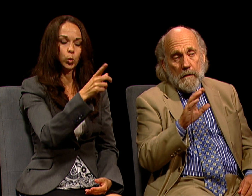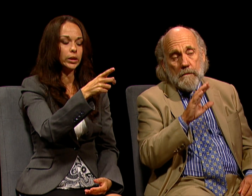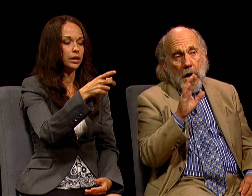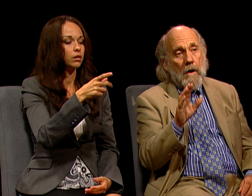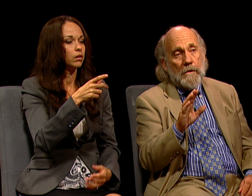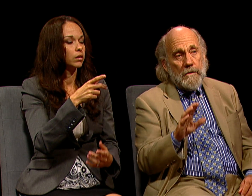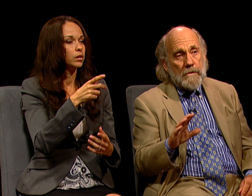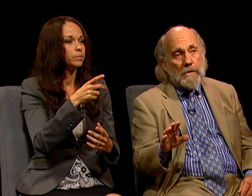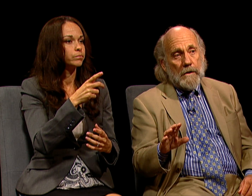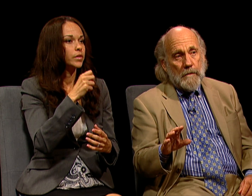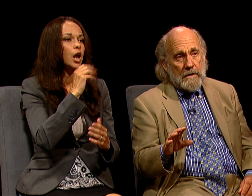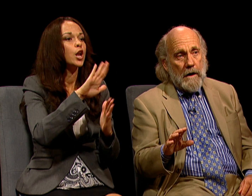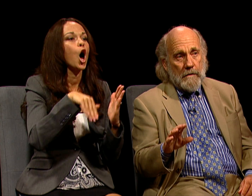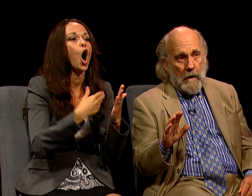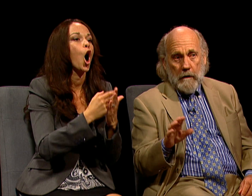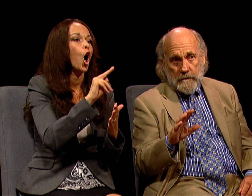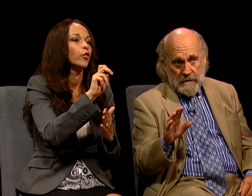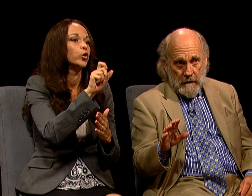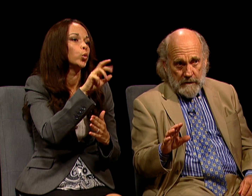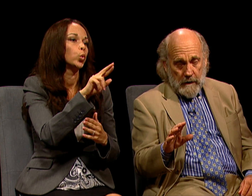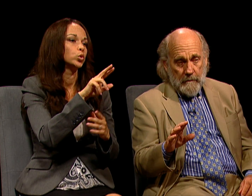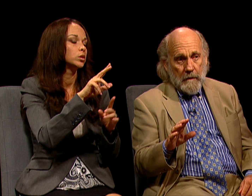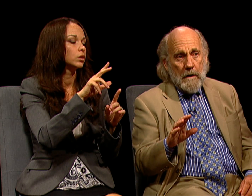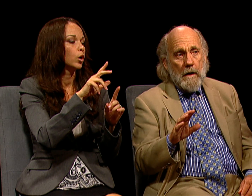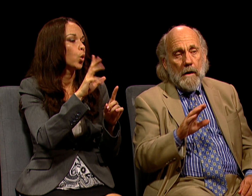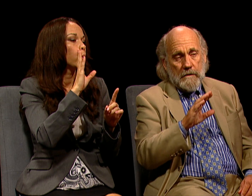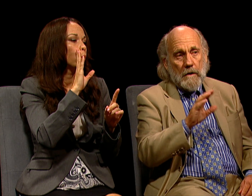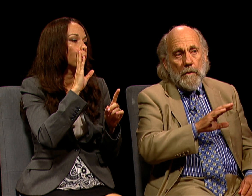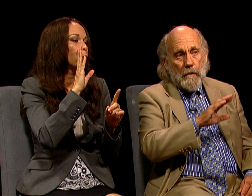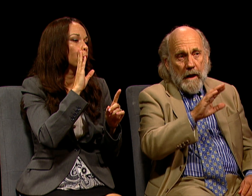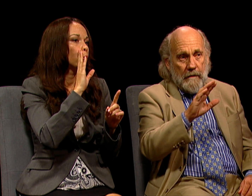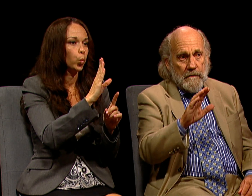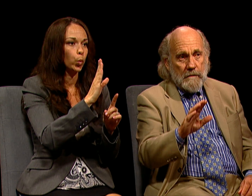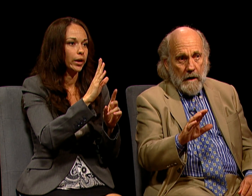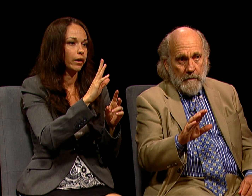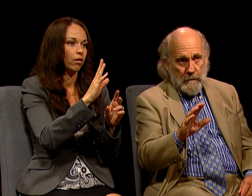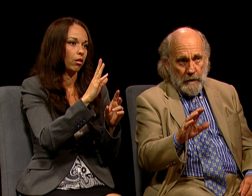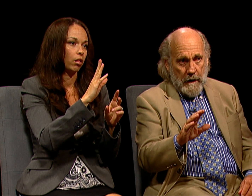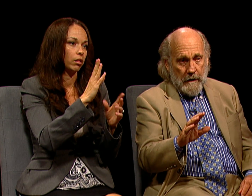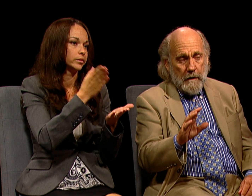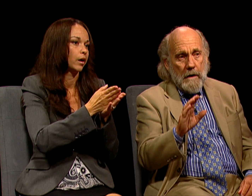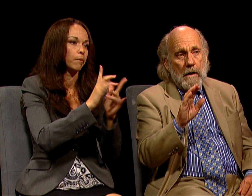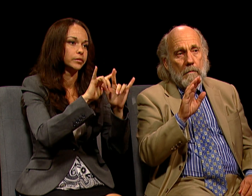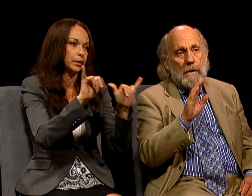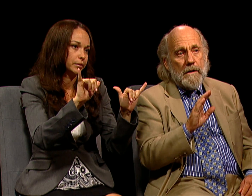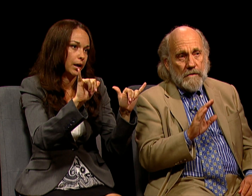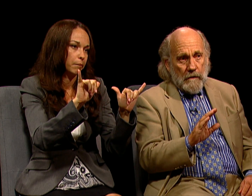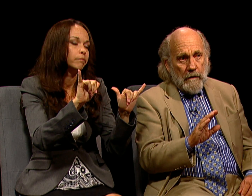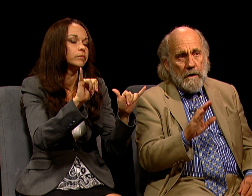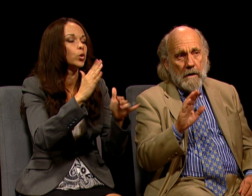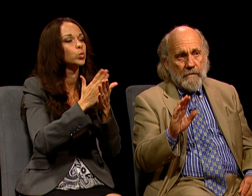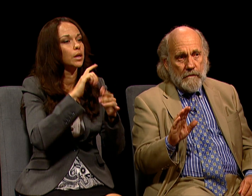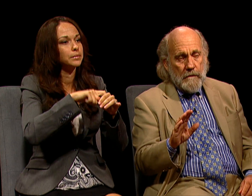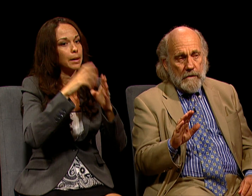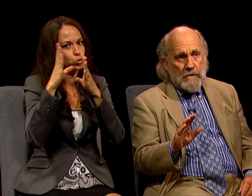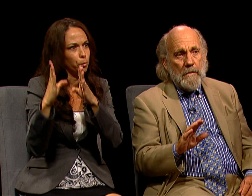NOT ALL THE NUKES ARE GONNA RETIRE ALL AT THE SAME TIME, AND SO WE WOULD HAVE SOME TIME TO PLAN IT. BUT IT IS CLEAR AFTER FUKUSHIMA,